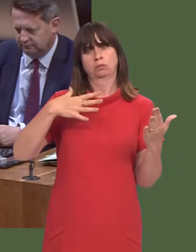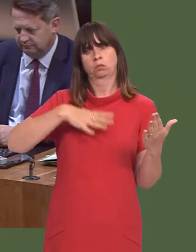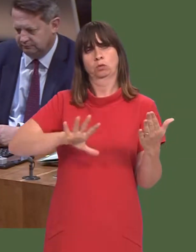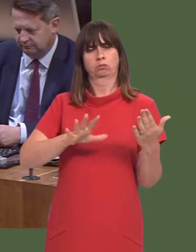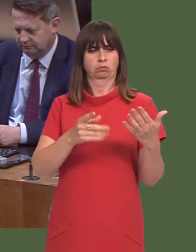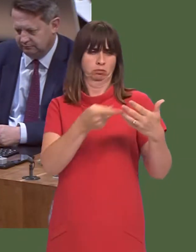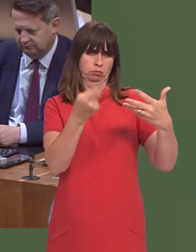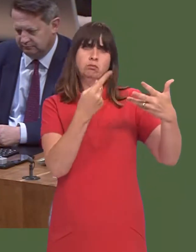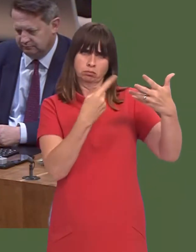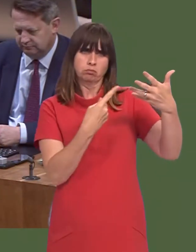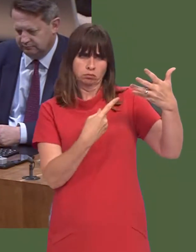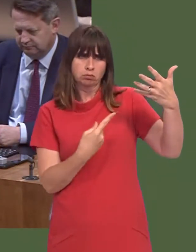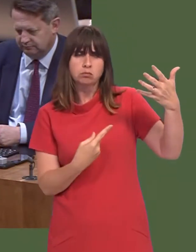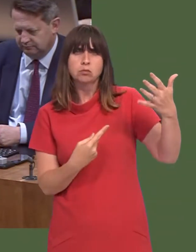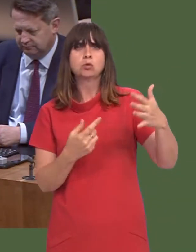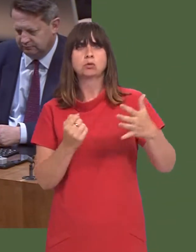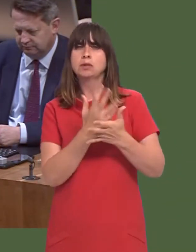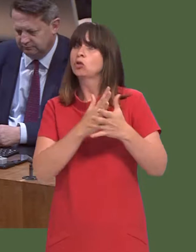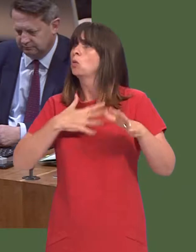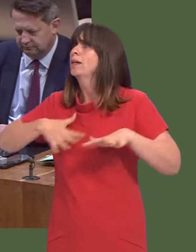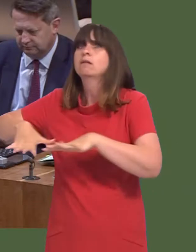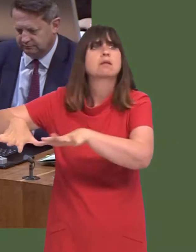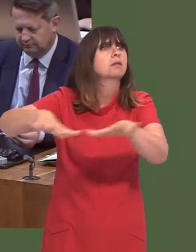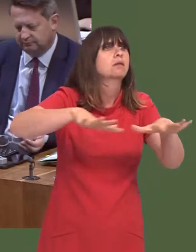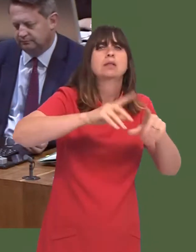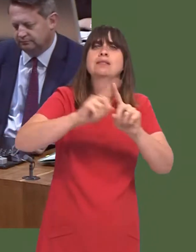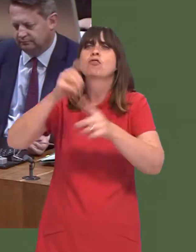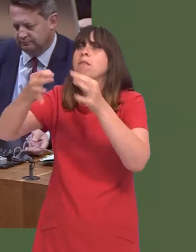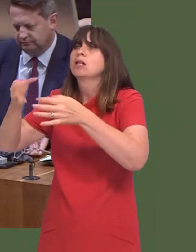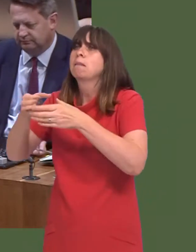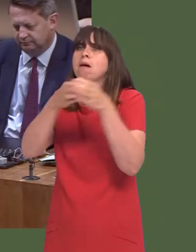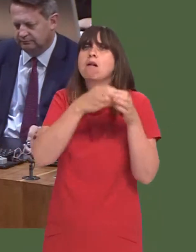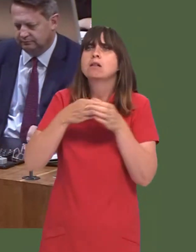that we can do as much as we can to find common ground on health across parties, to understand